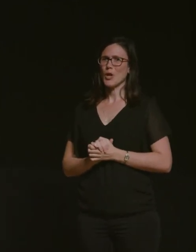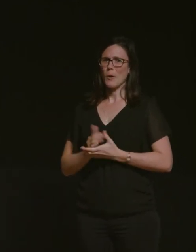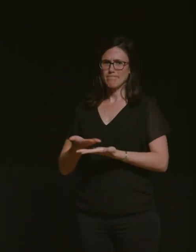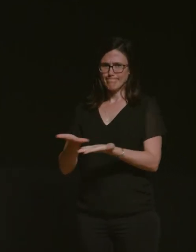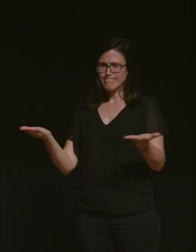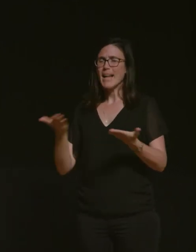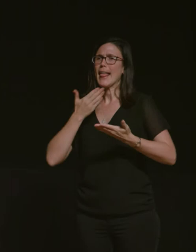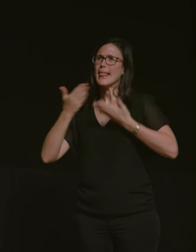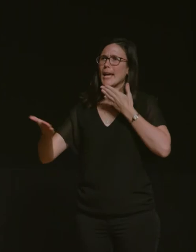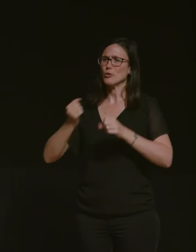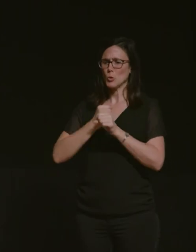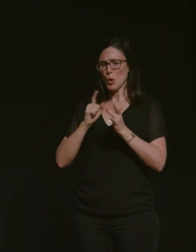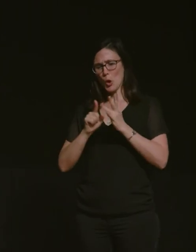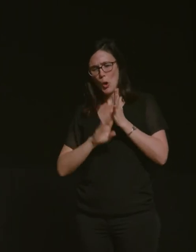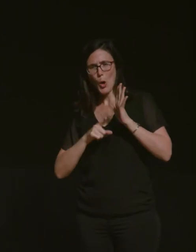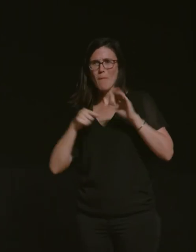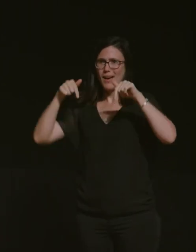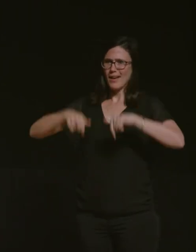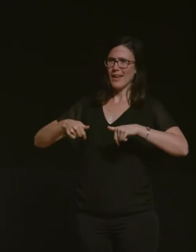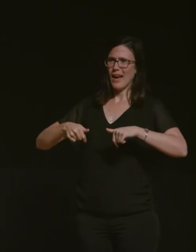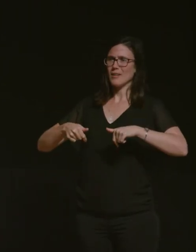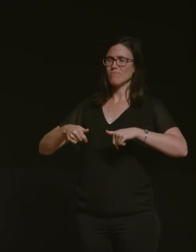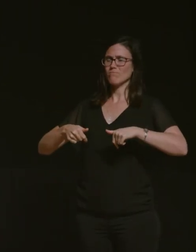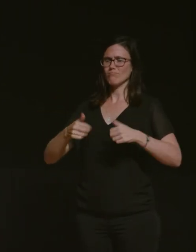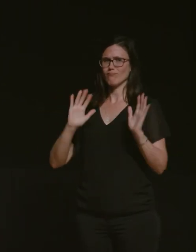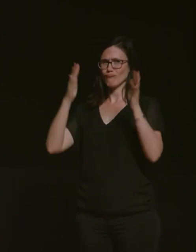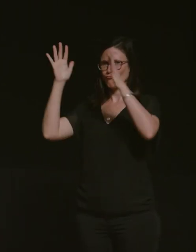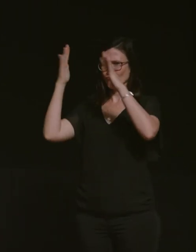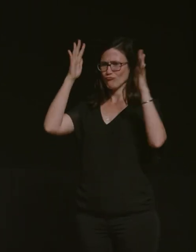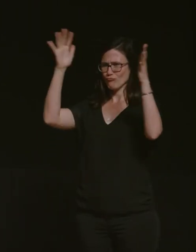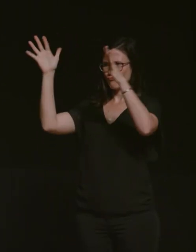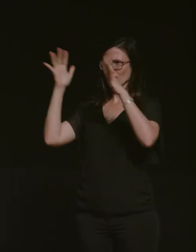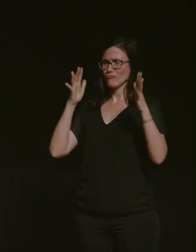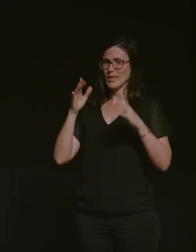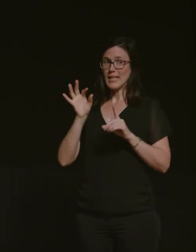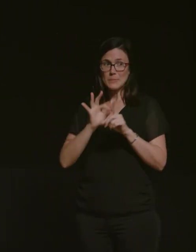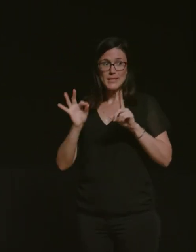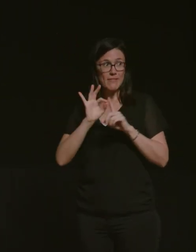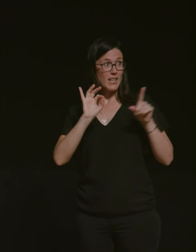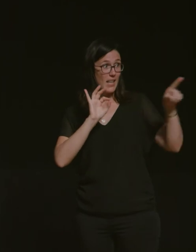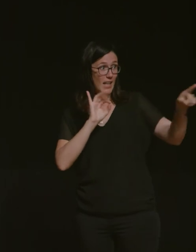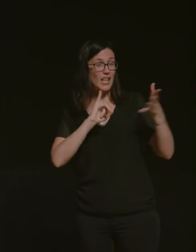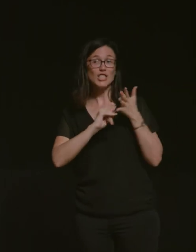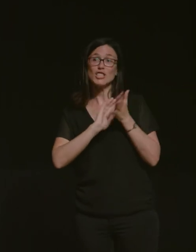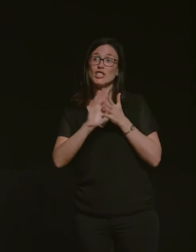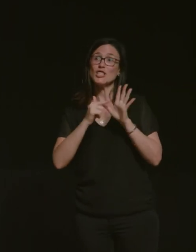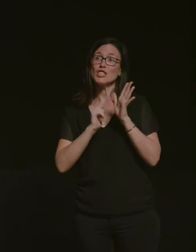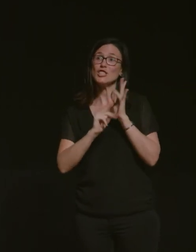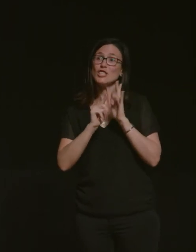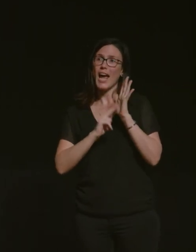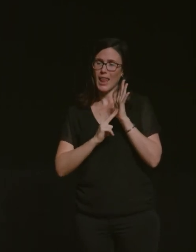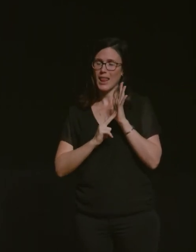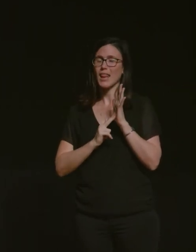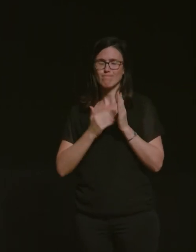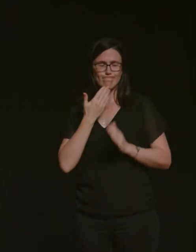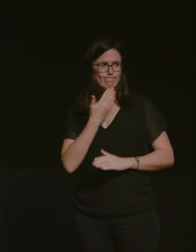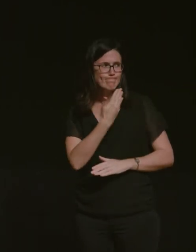round of applause for hosting us here tonight uh specifically shannon and mikayla who've worked